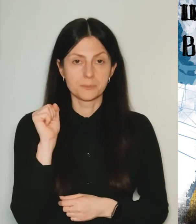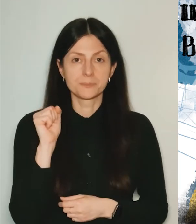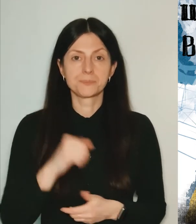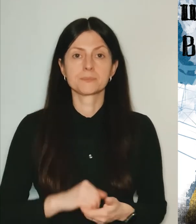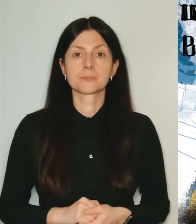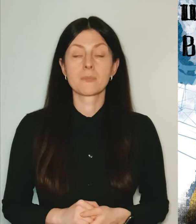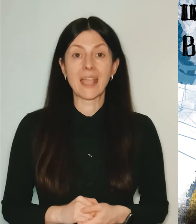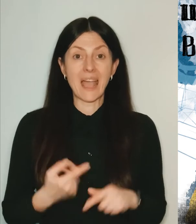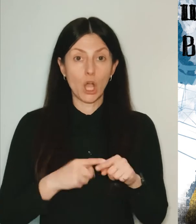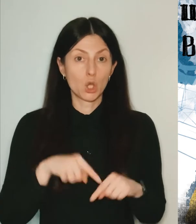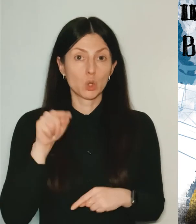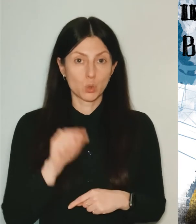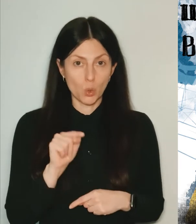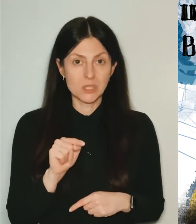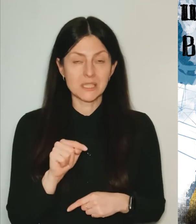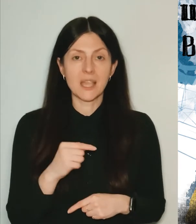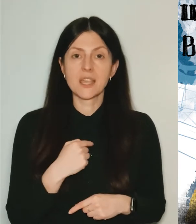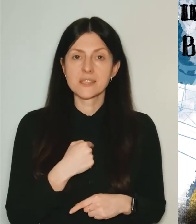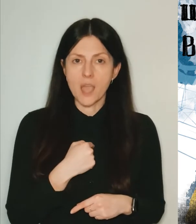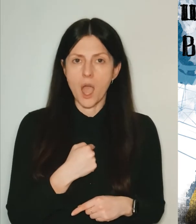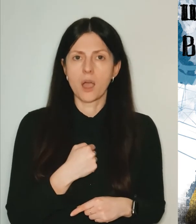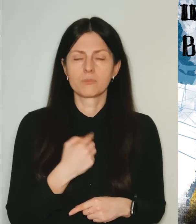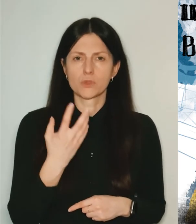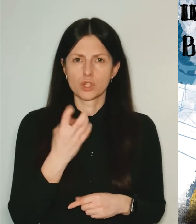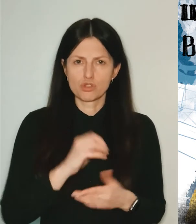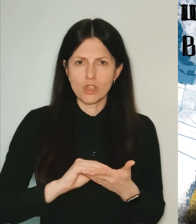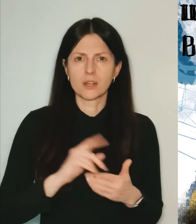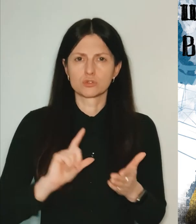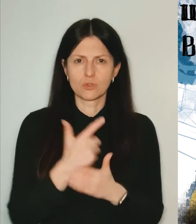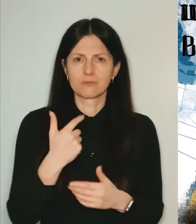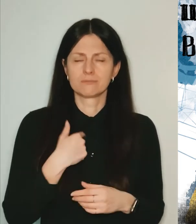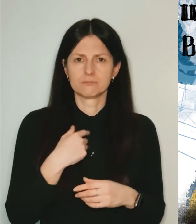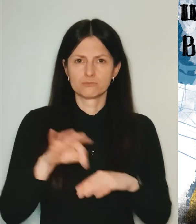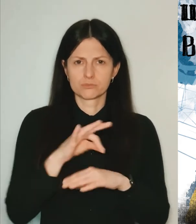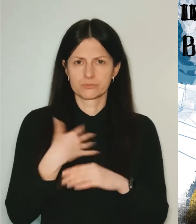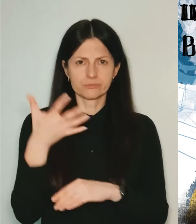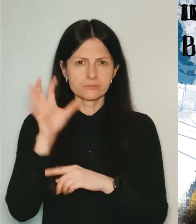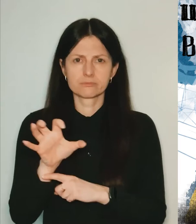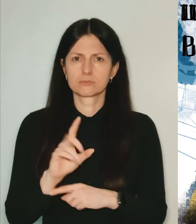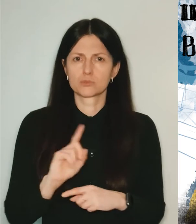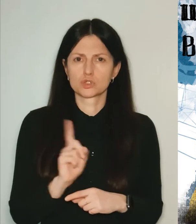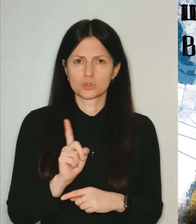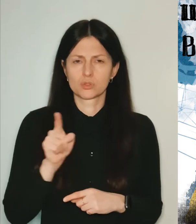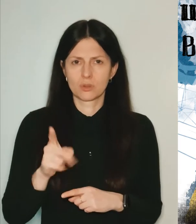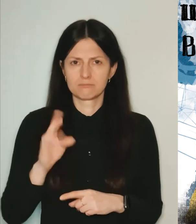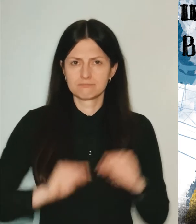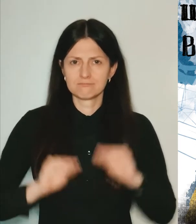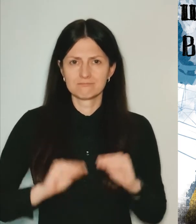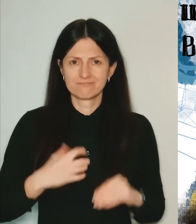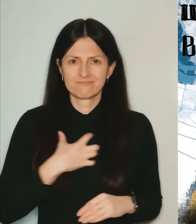It was the moment I rigidly reminded my wife she didn’t pack an “emergency bag” for our